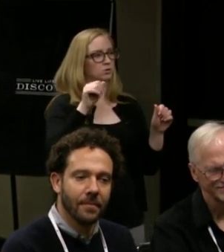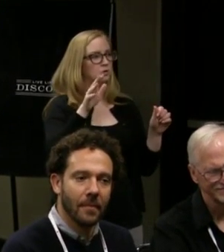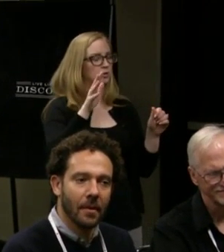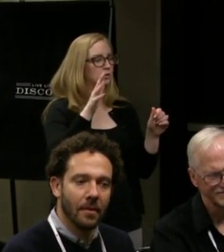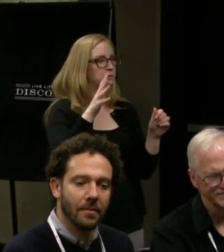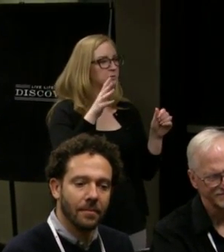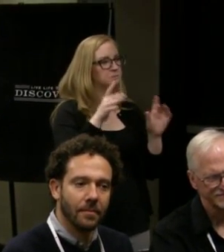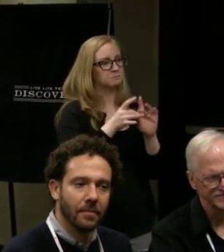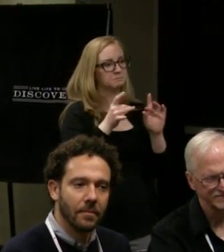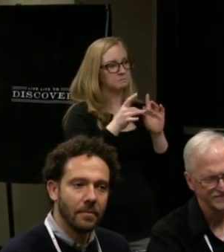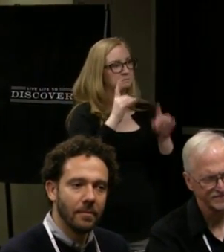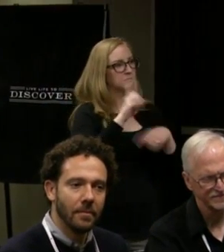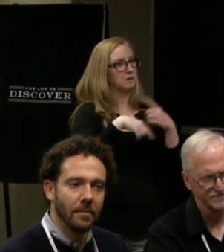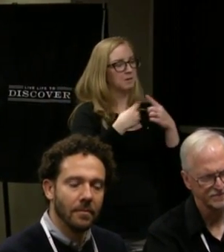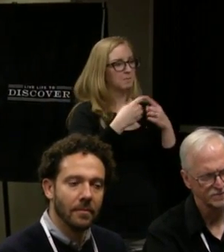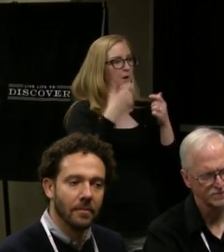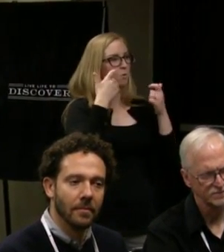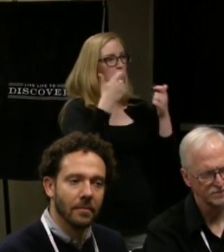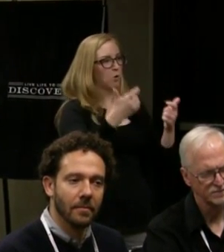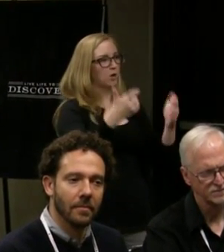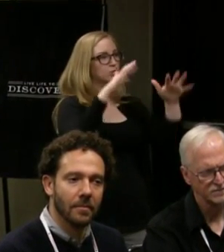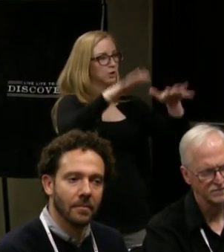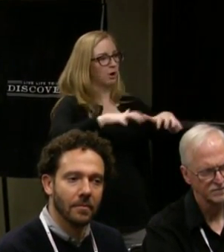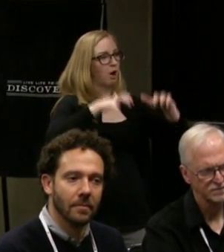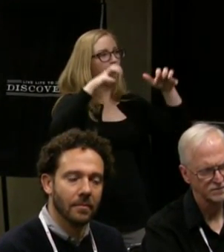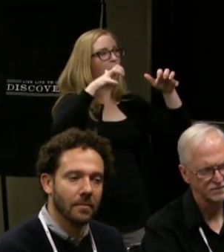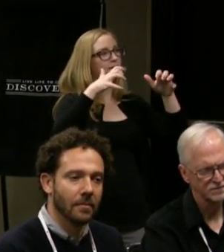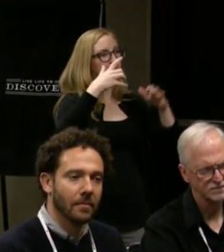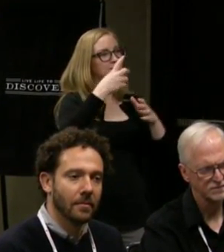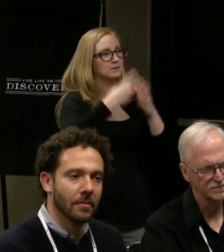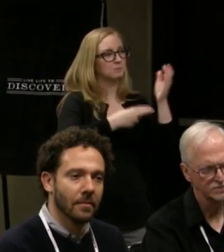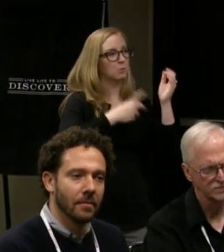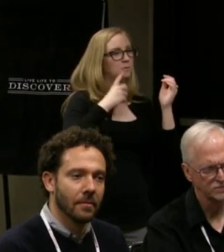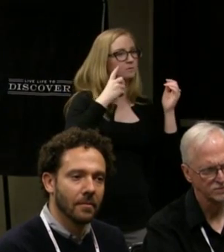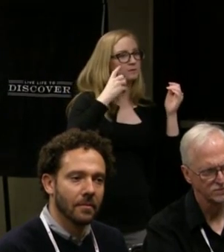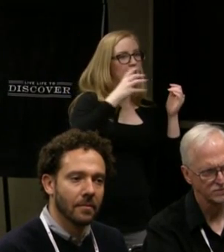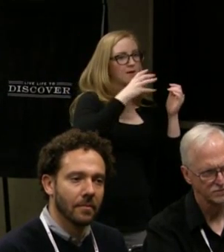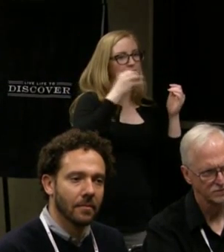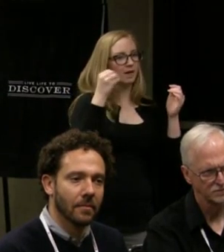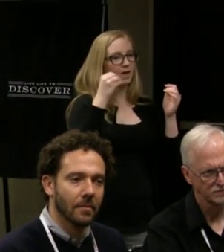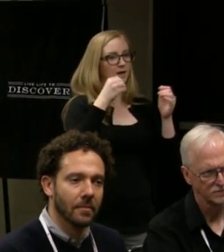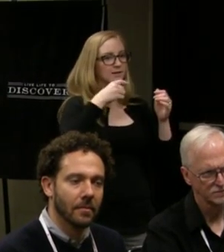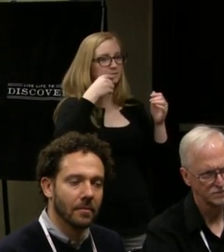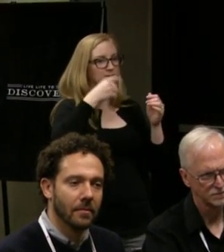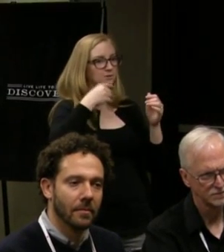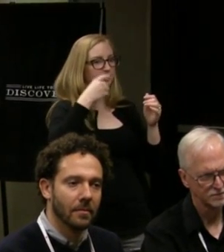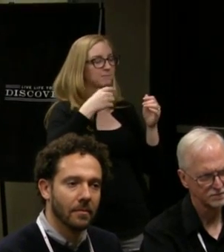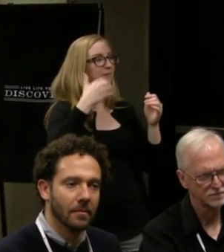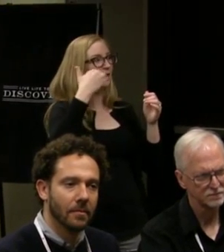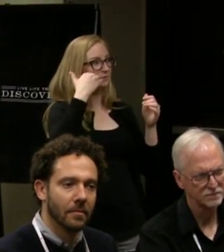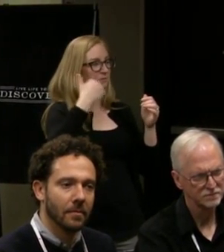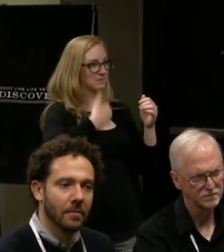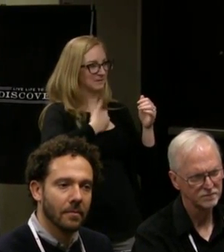of watching a mixed audience respond to a show? I remember I had this experience in Seattle, where we were doing